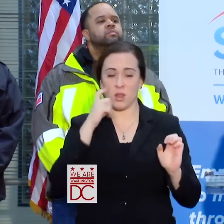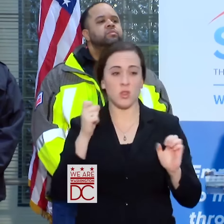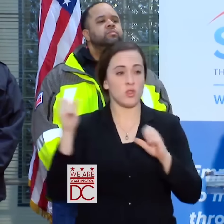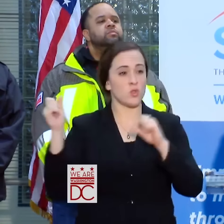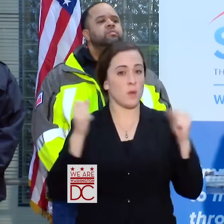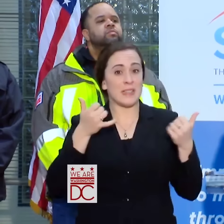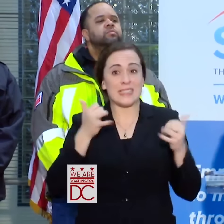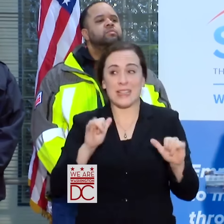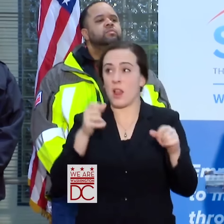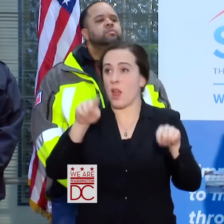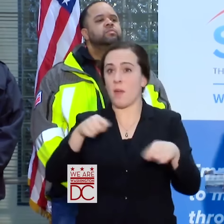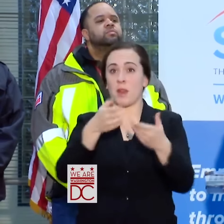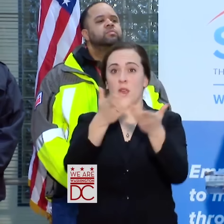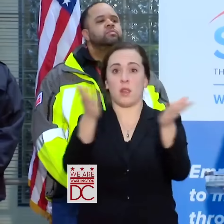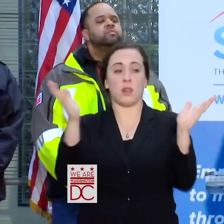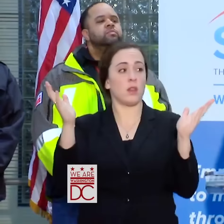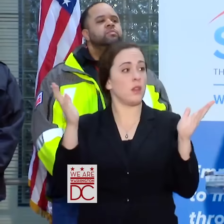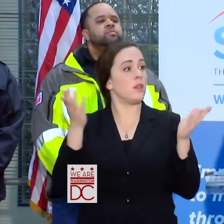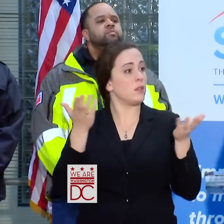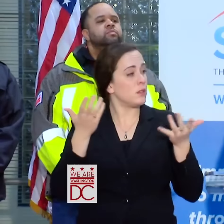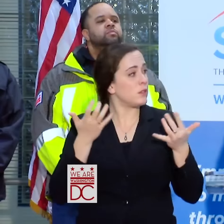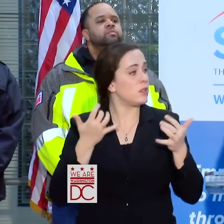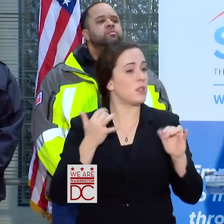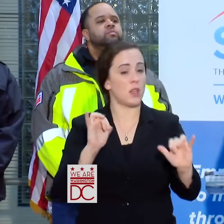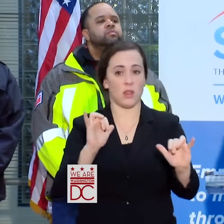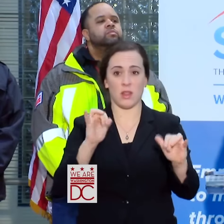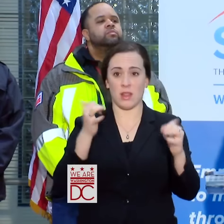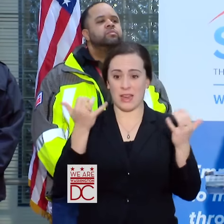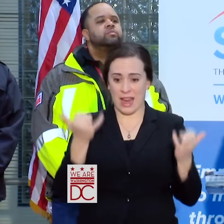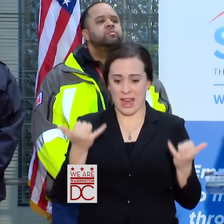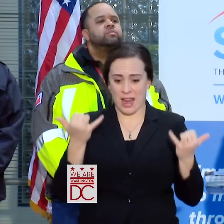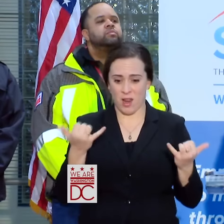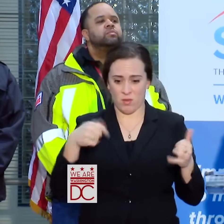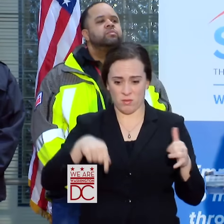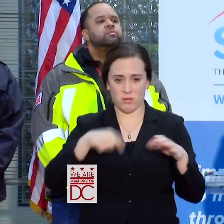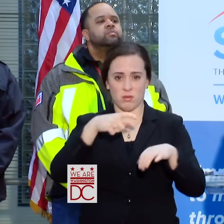WE ARE STILL IN THAT TIME FRAME WHEN REAL BAD THINGS CAN HAPPEN.